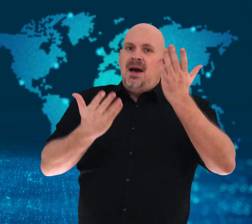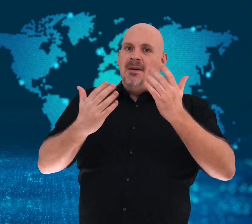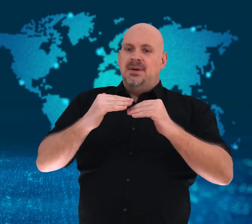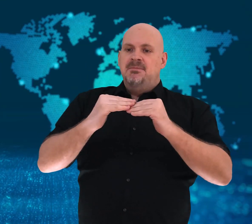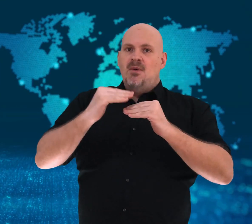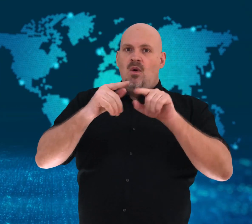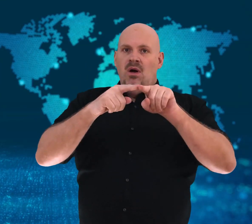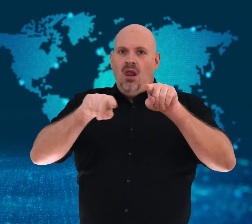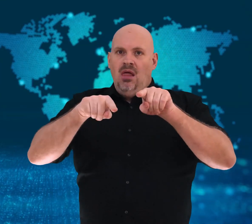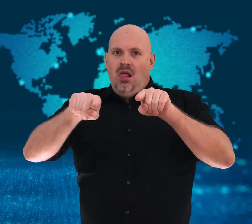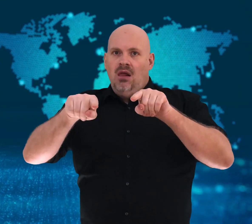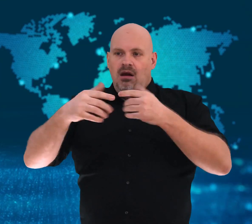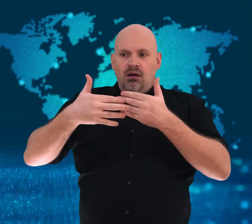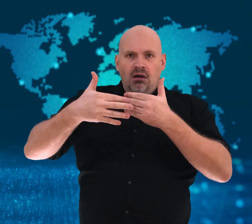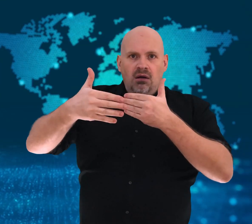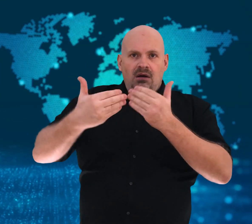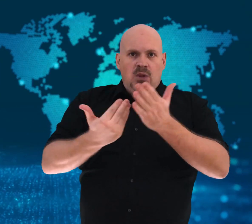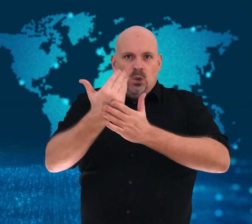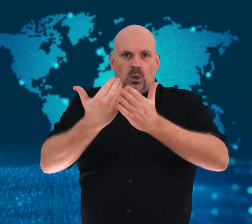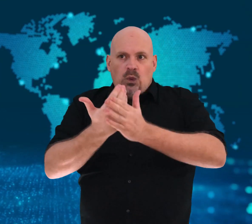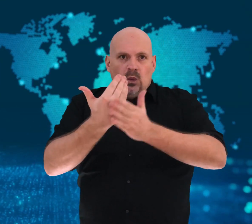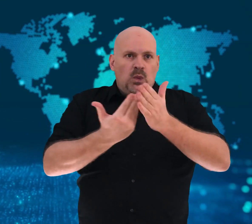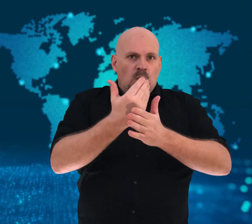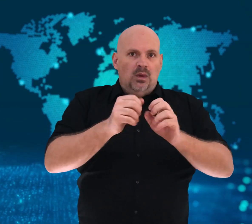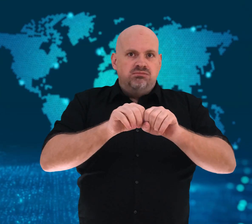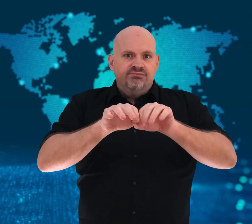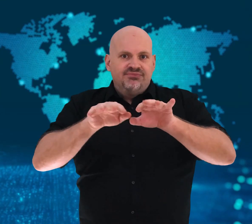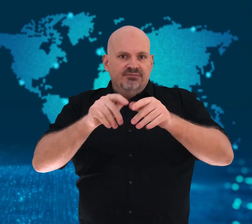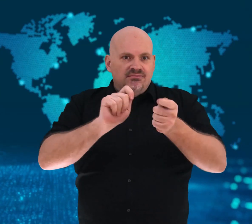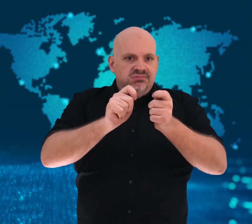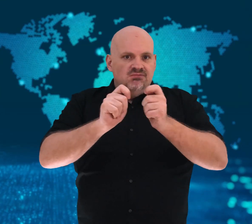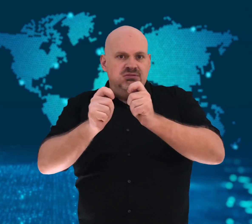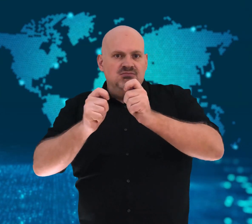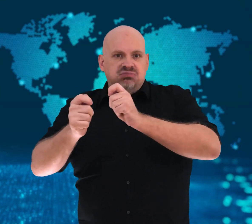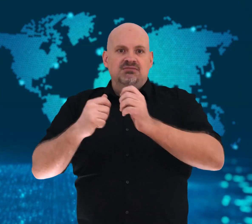COVID-19 variants in the future.